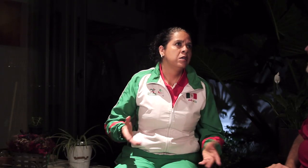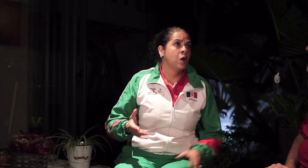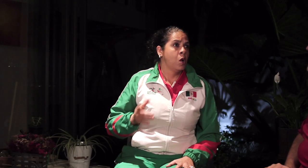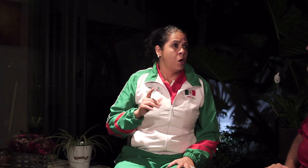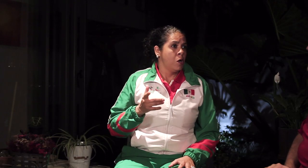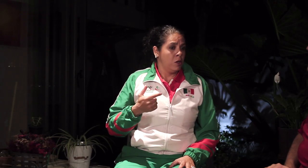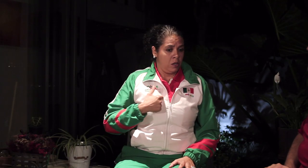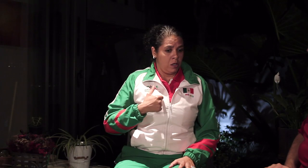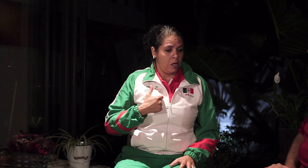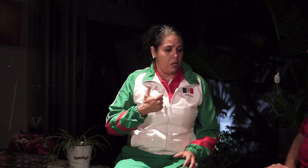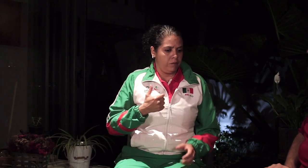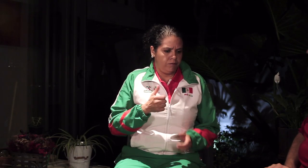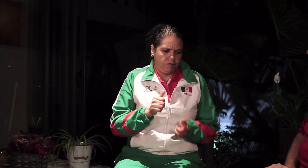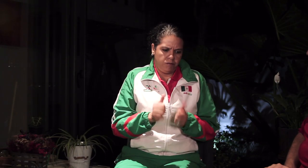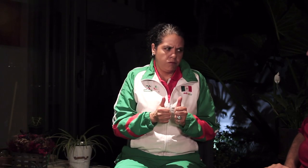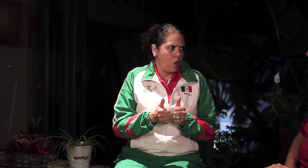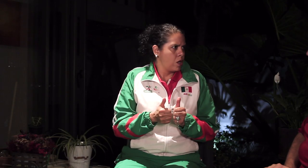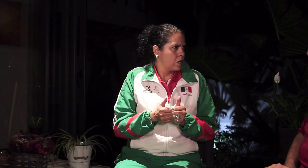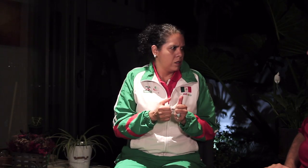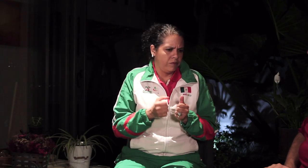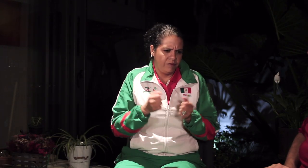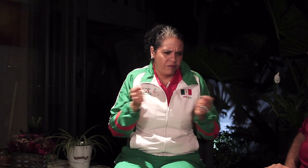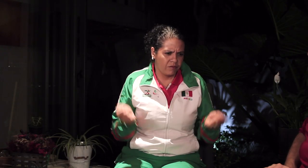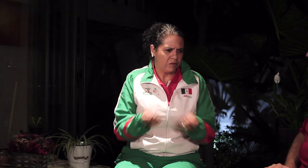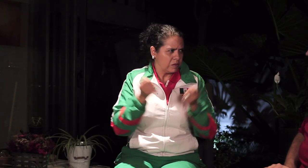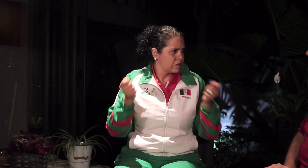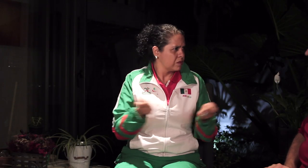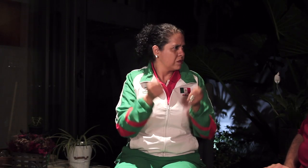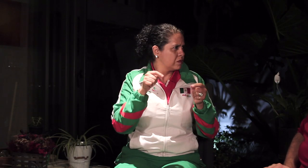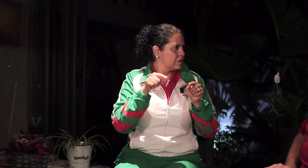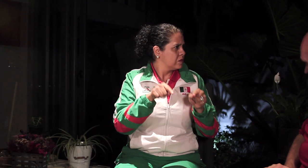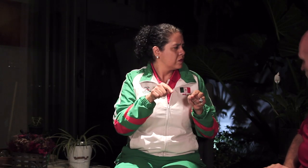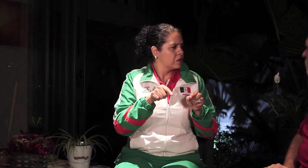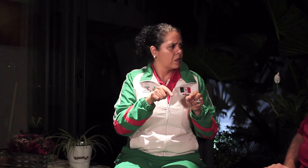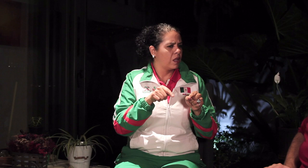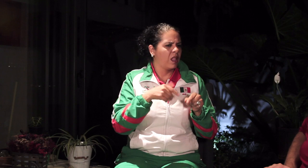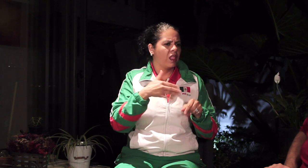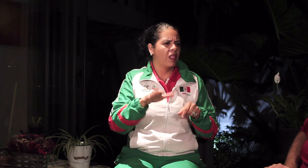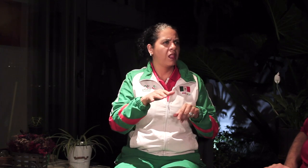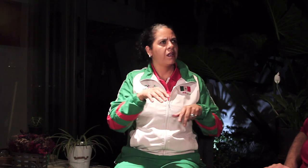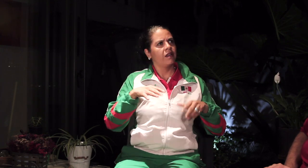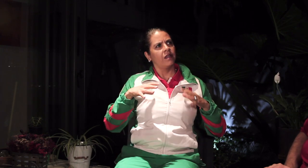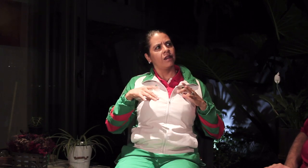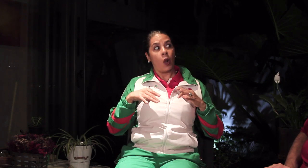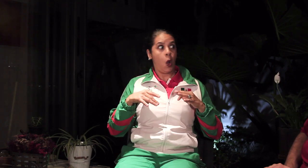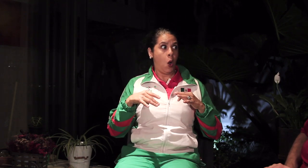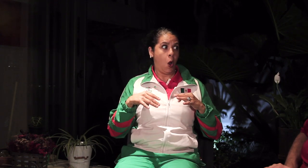[Xochitl]: We were driven by determination and good spirits to win medals